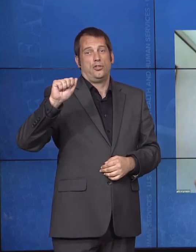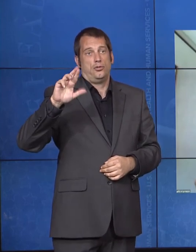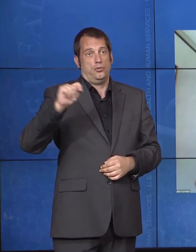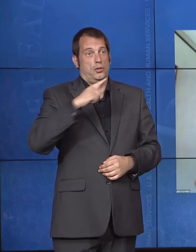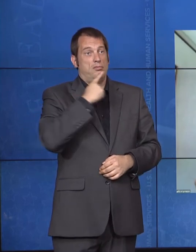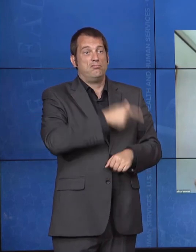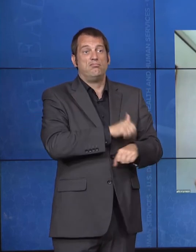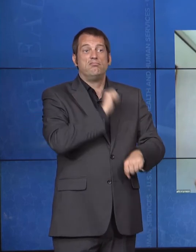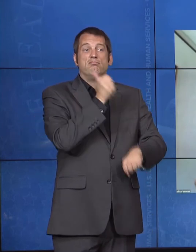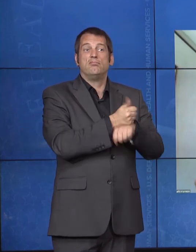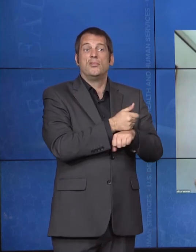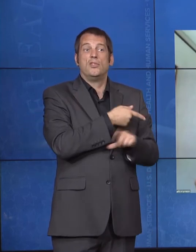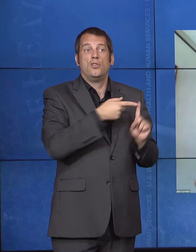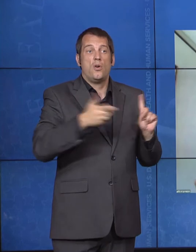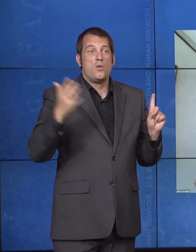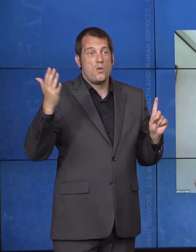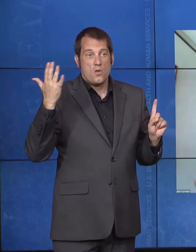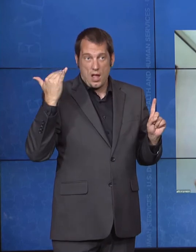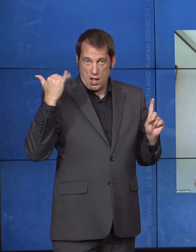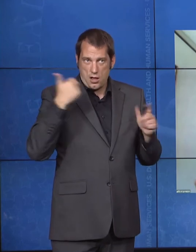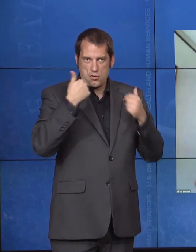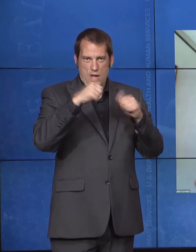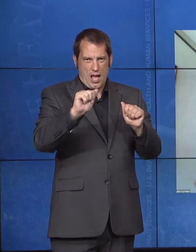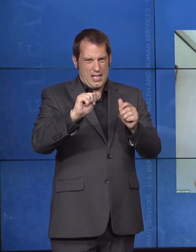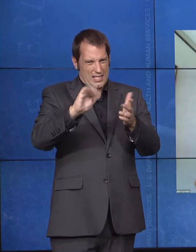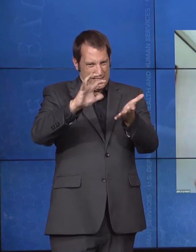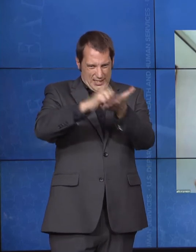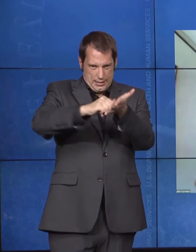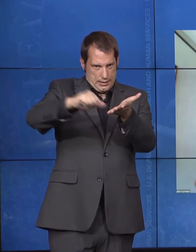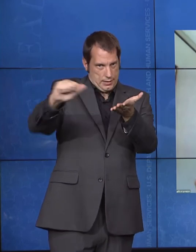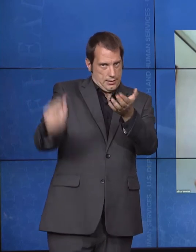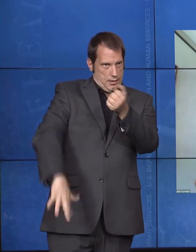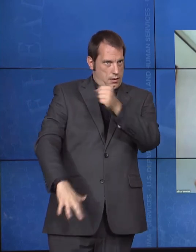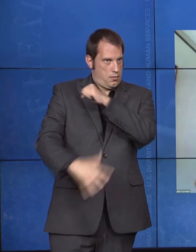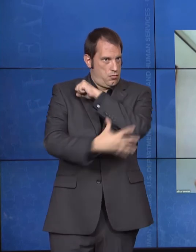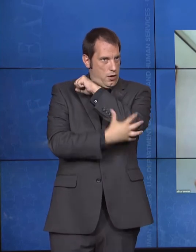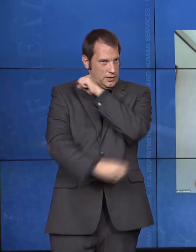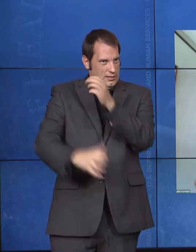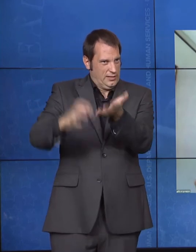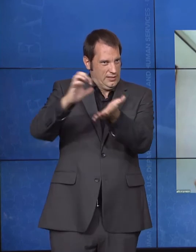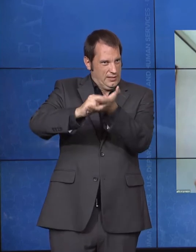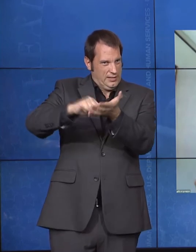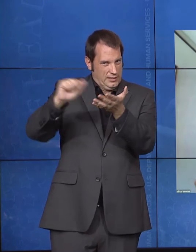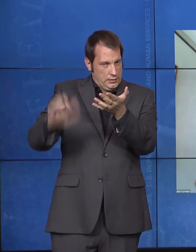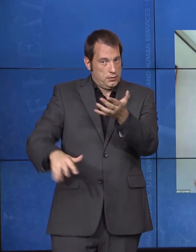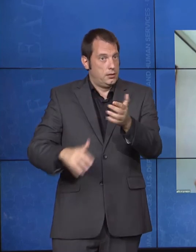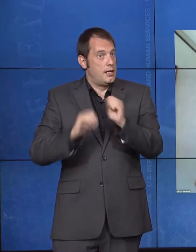both the adults and the children, and again, meets our primary mission of prevention. So,